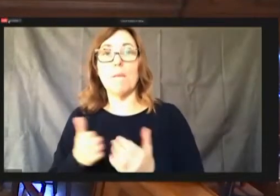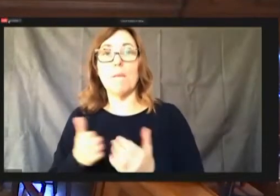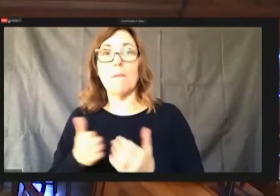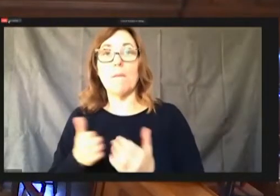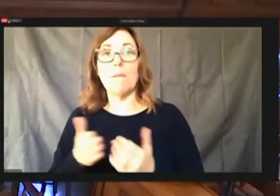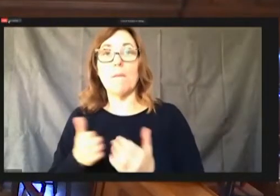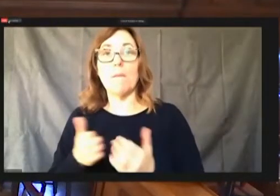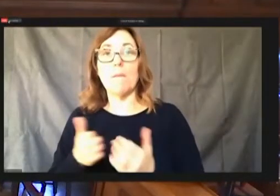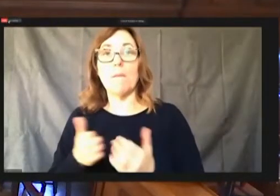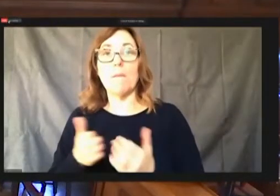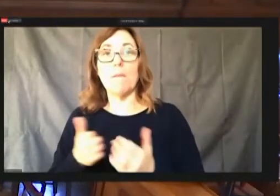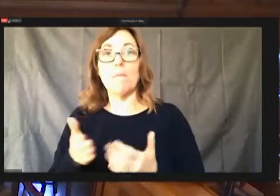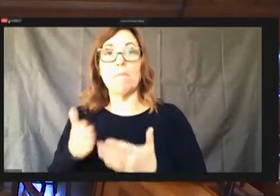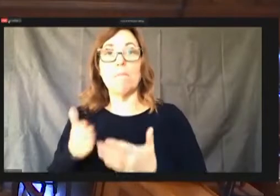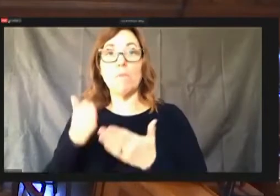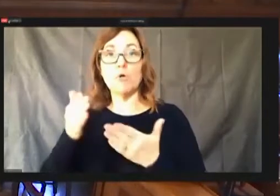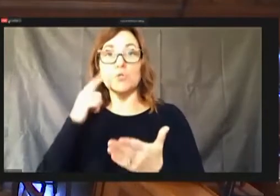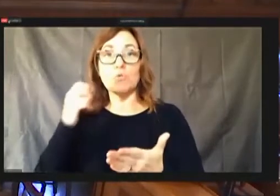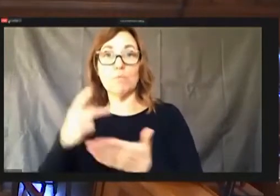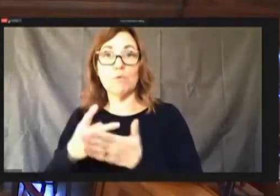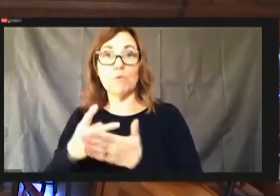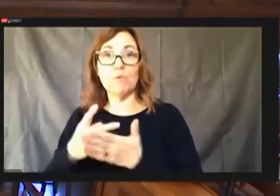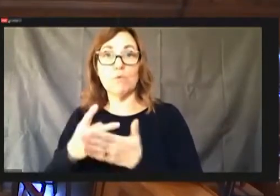All those in favor say aye. Aye.